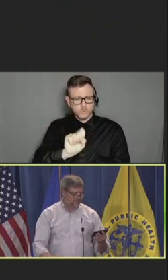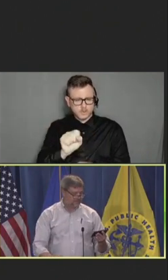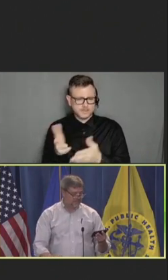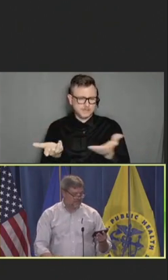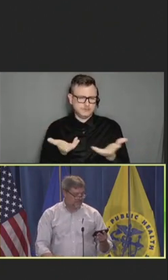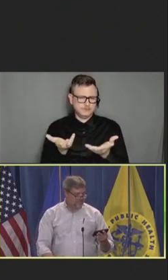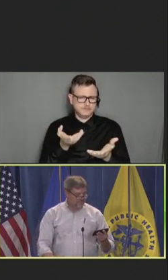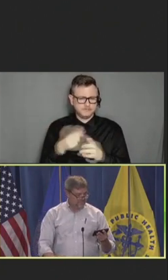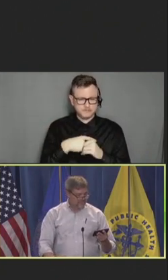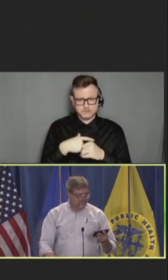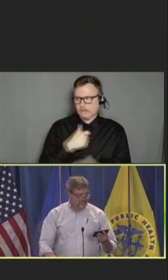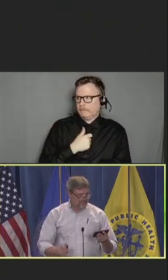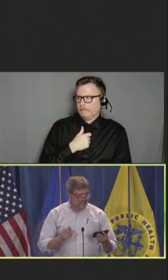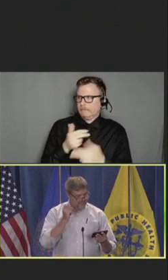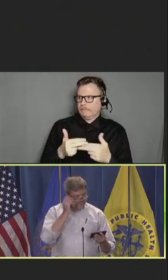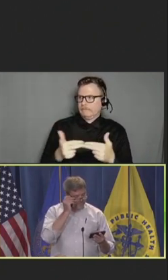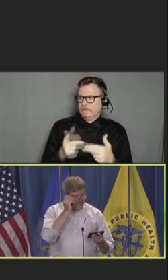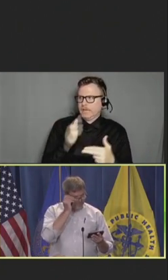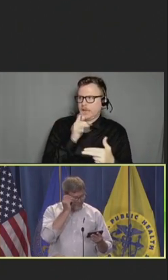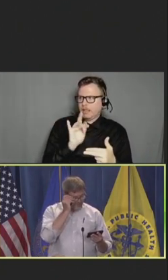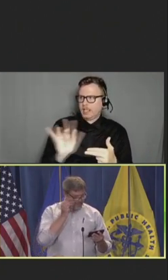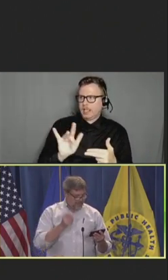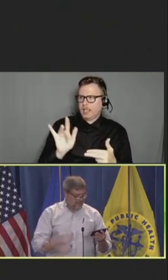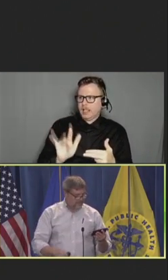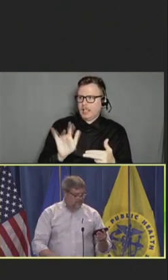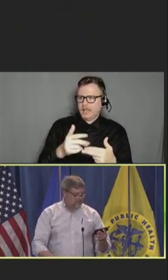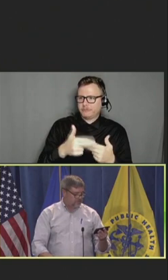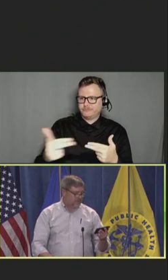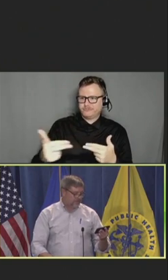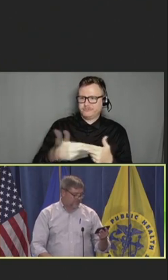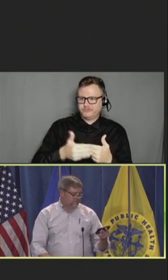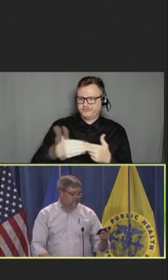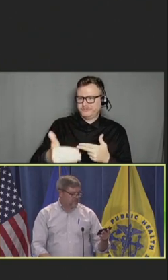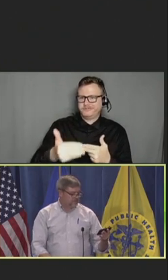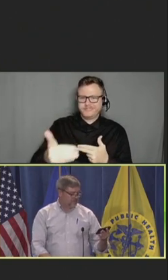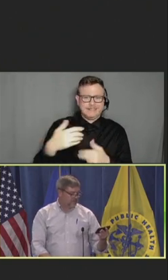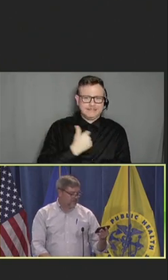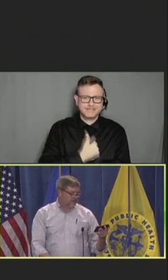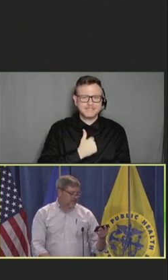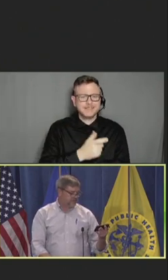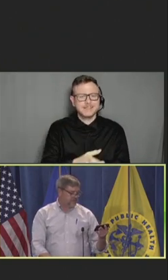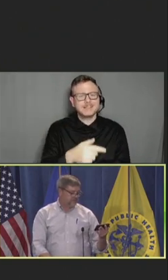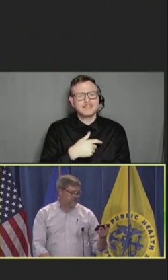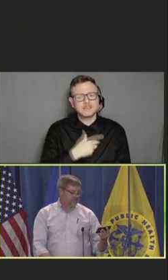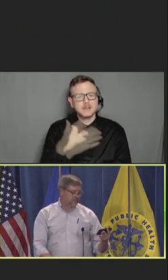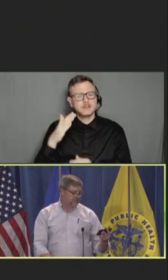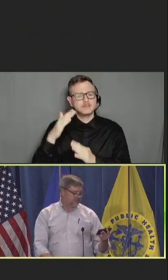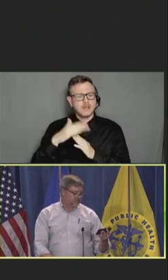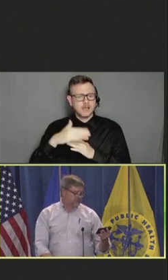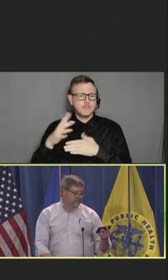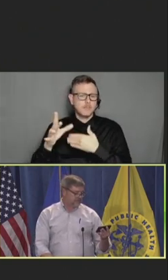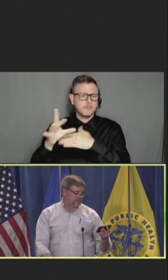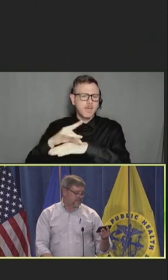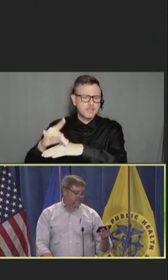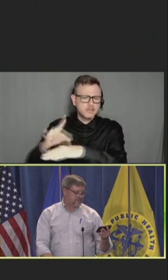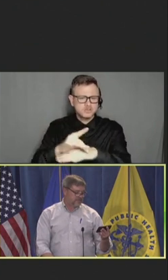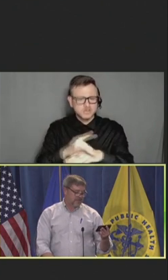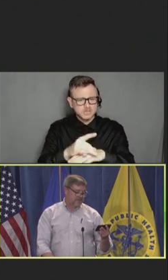I apologize. "Determine top pathogens leading to the highest disease burden in the United States; assess